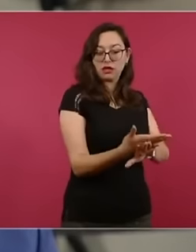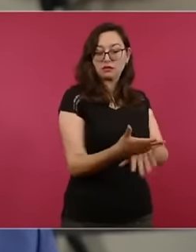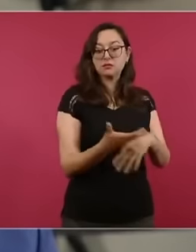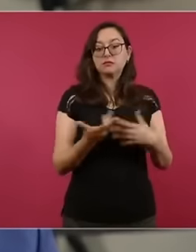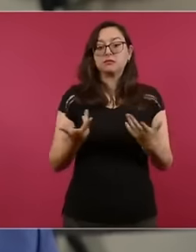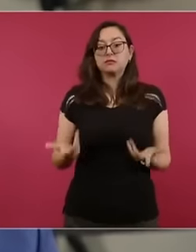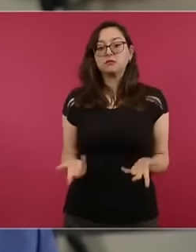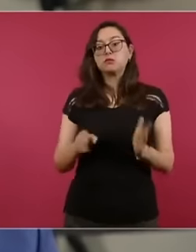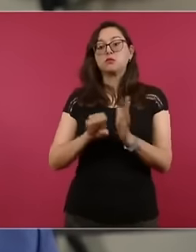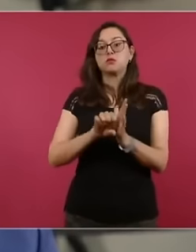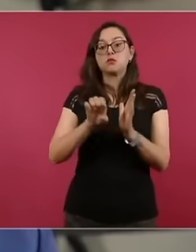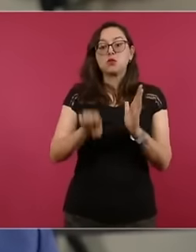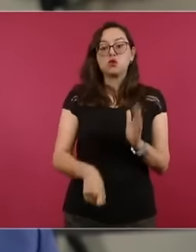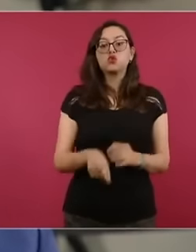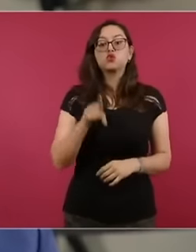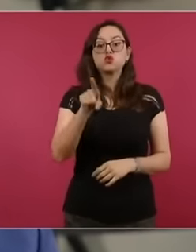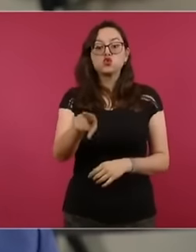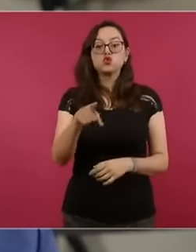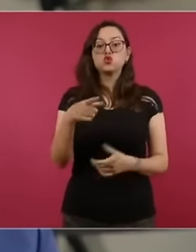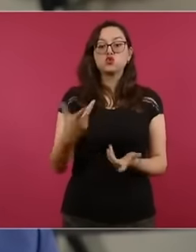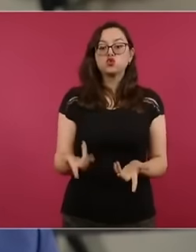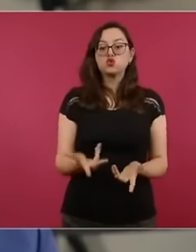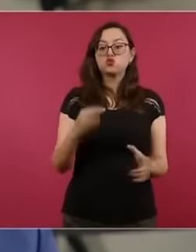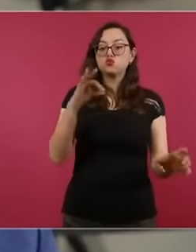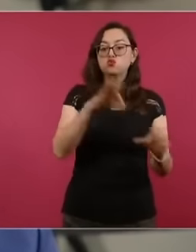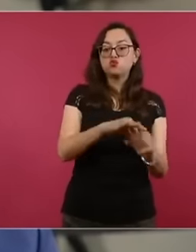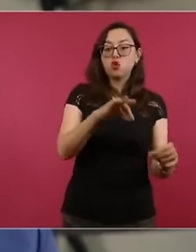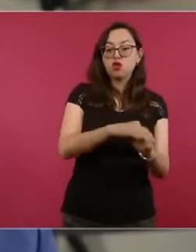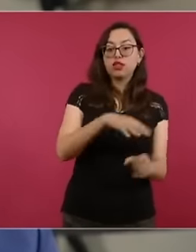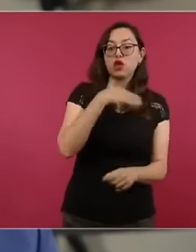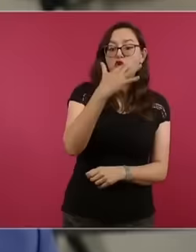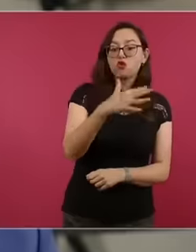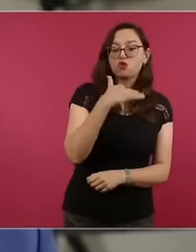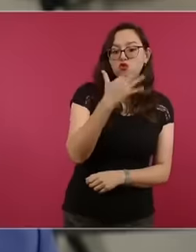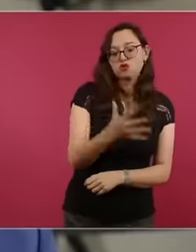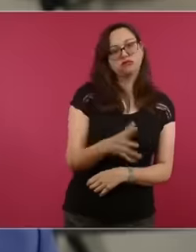is told that you are going to vote for a corrupt person. Well, of course they are going to say no, however